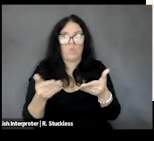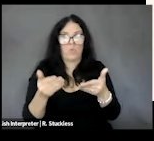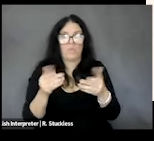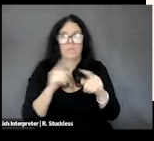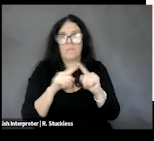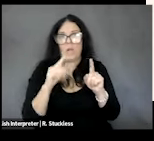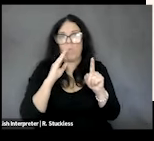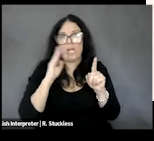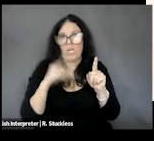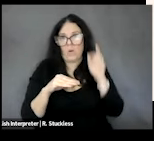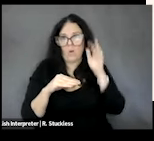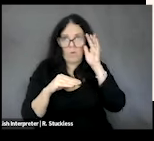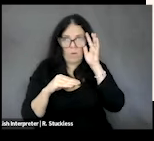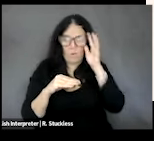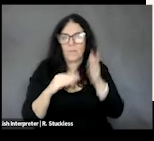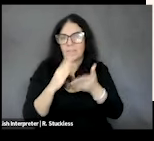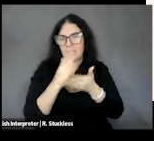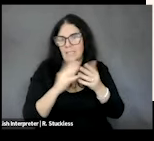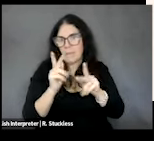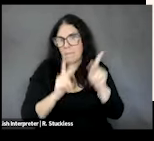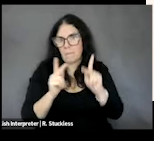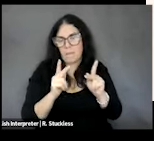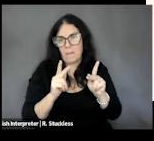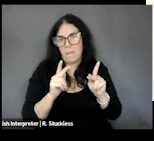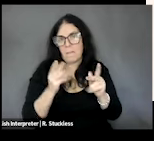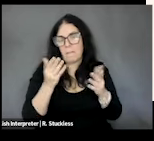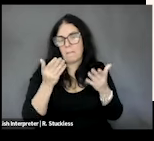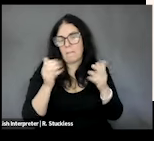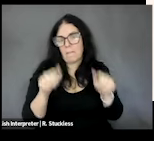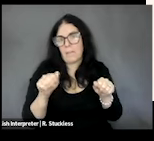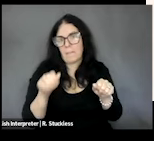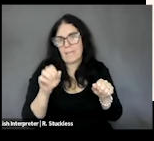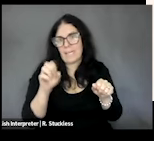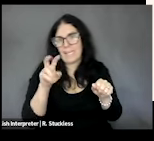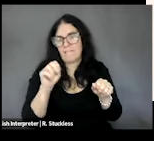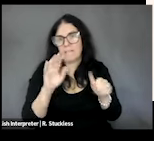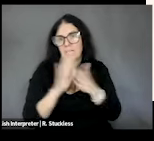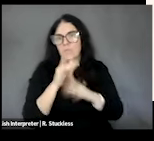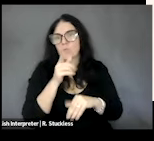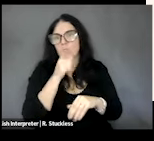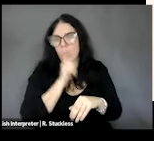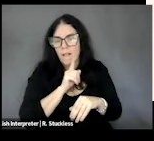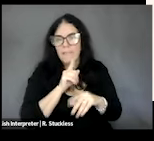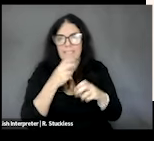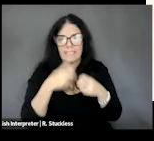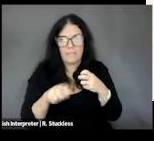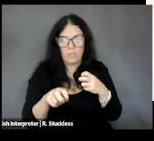know for some people it may even be swallowing difficulties, even requesting